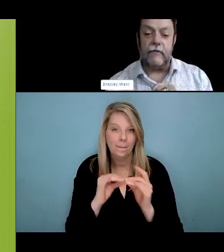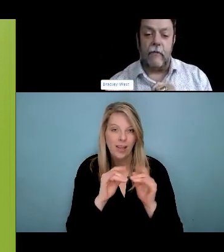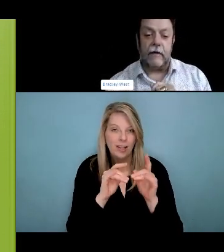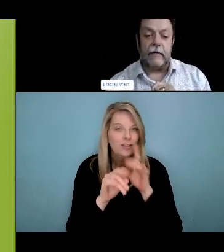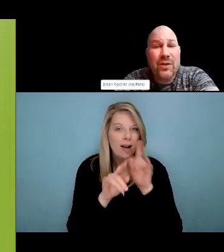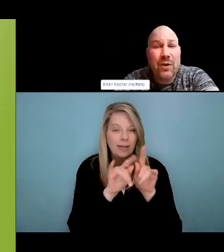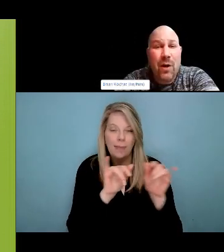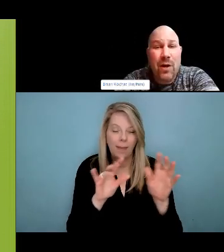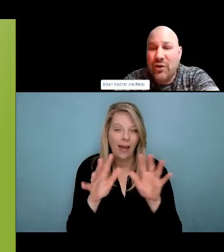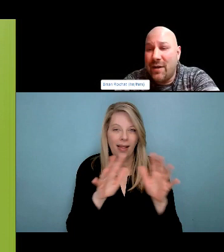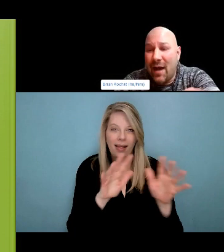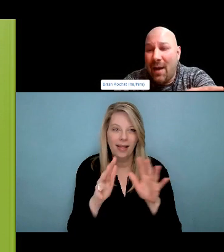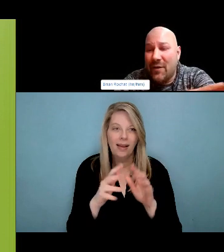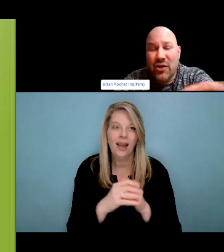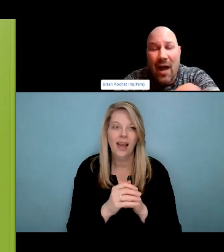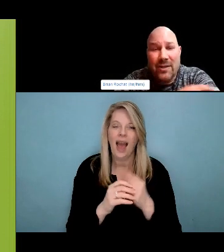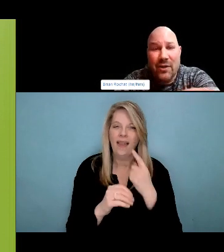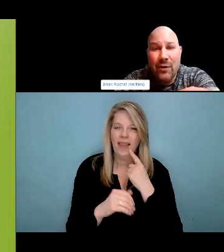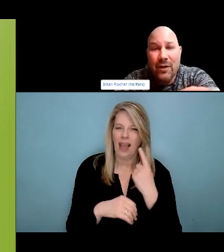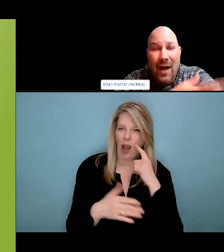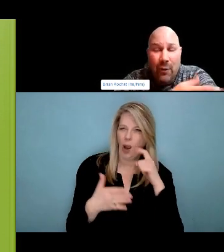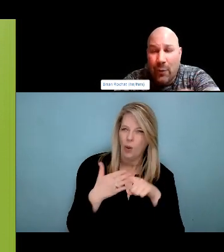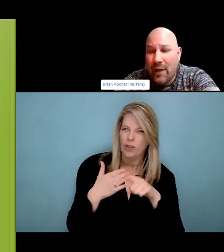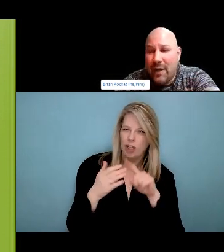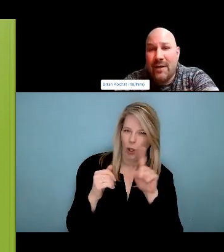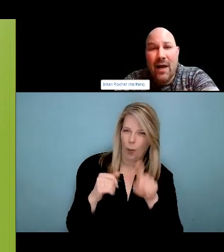of, working with. Manitoba, LIKE, and lotteries to get like,